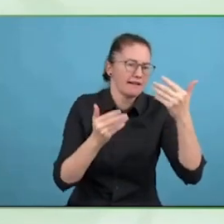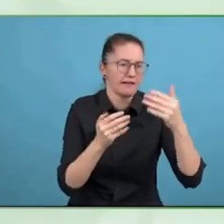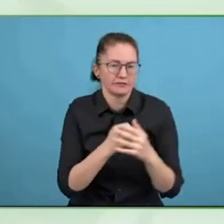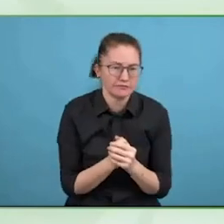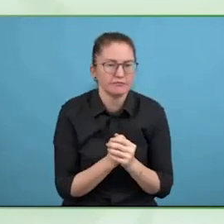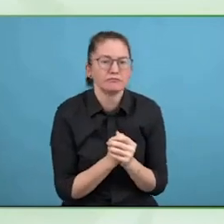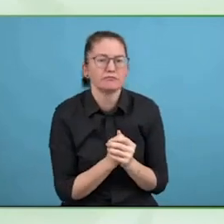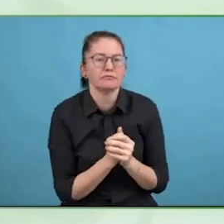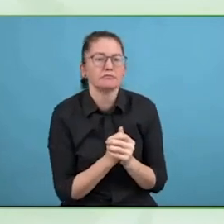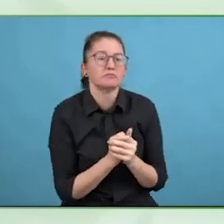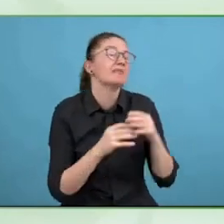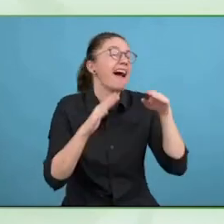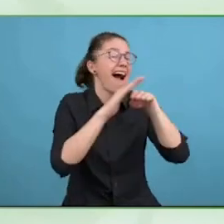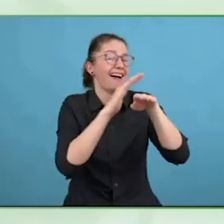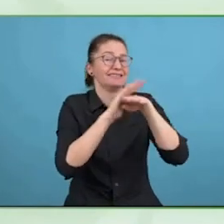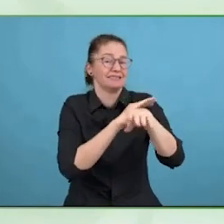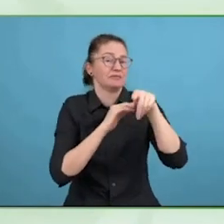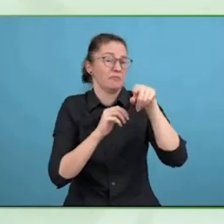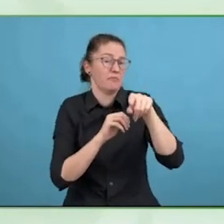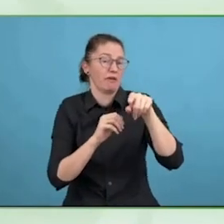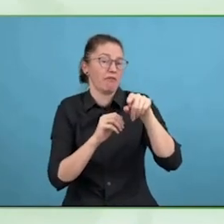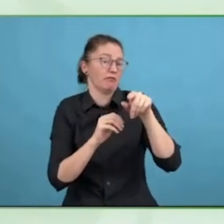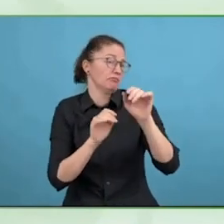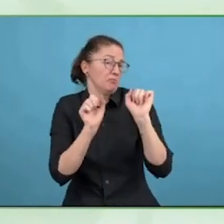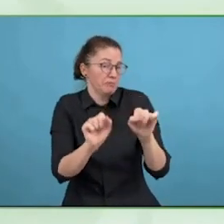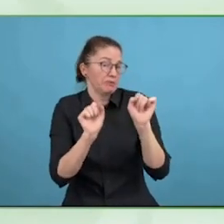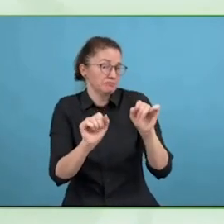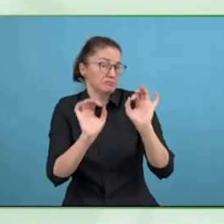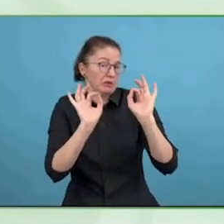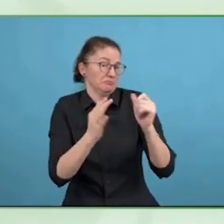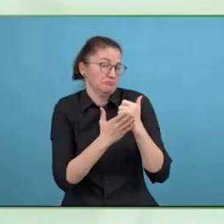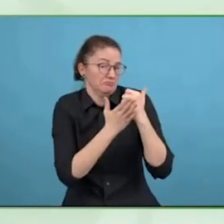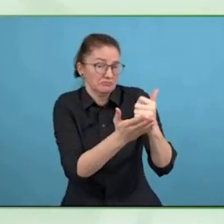We would of course like to hear back from companies that use the